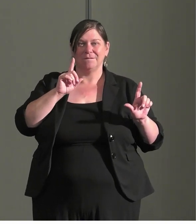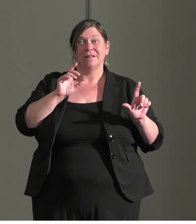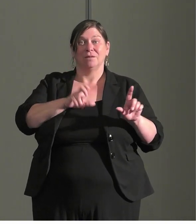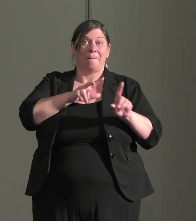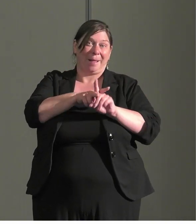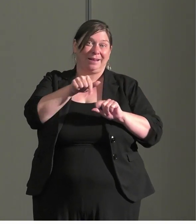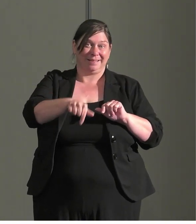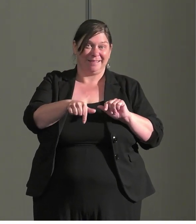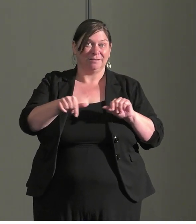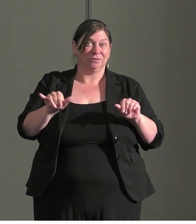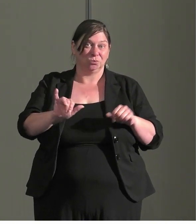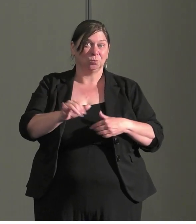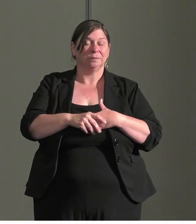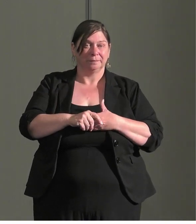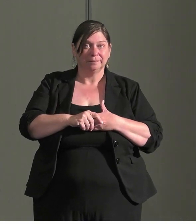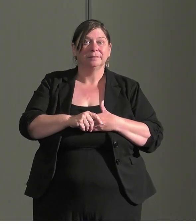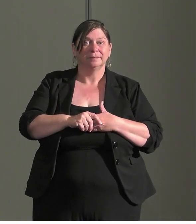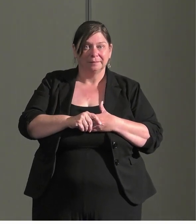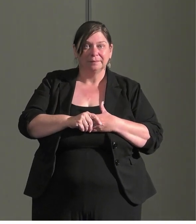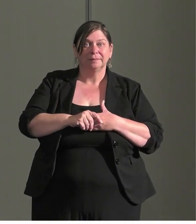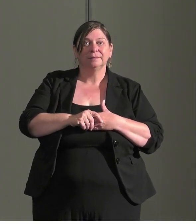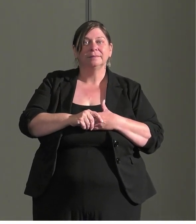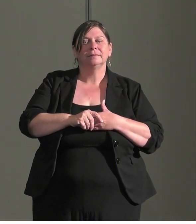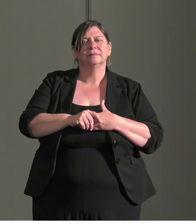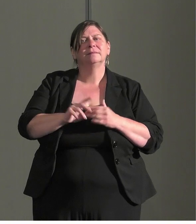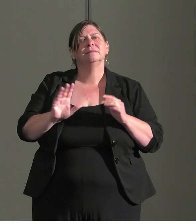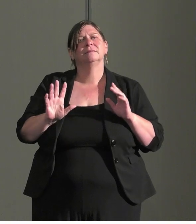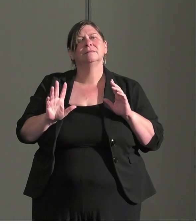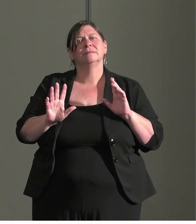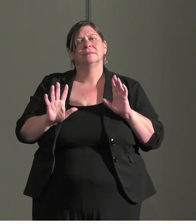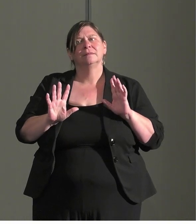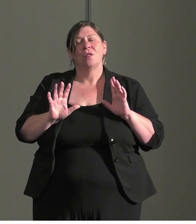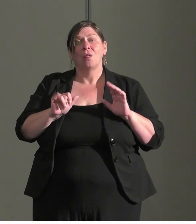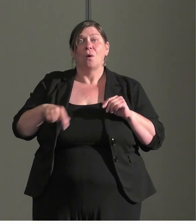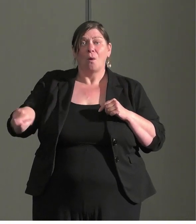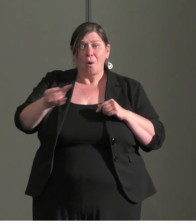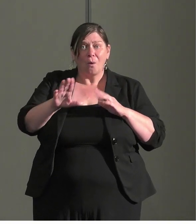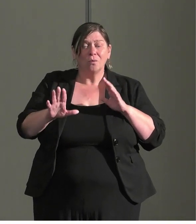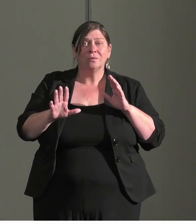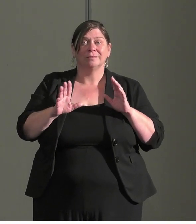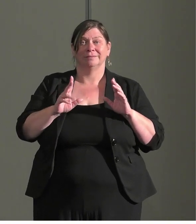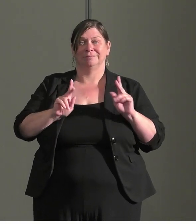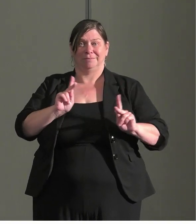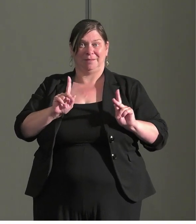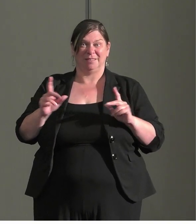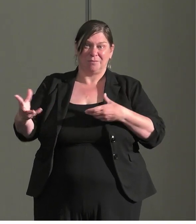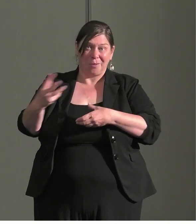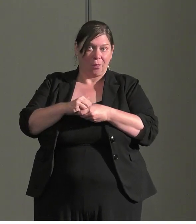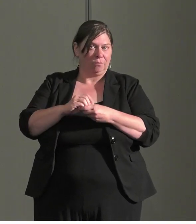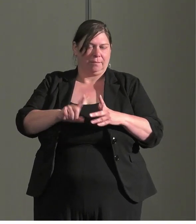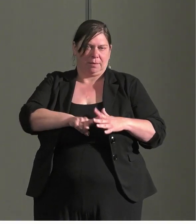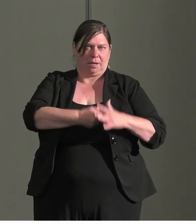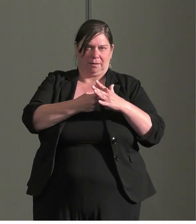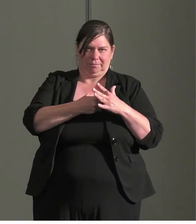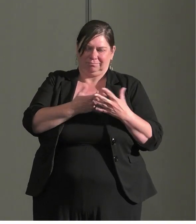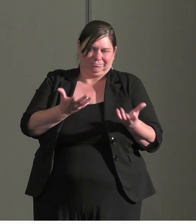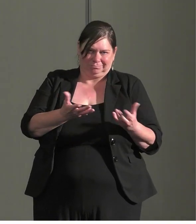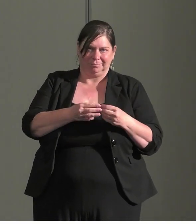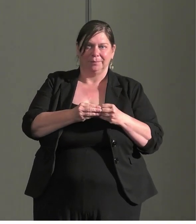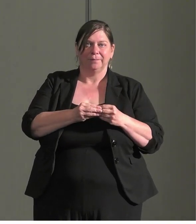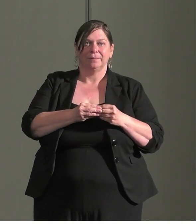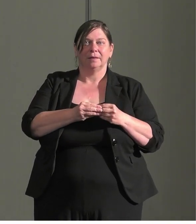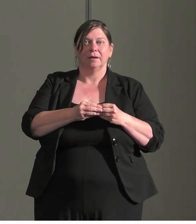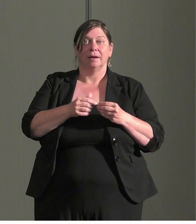too. People need to be included from the start. Because we may come up with a solution